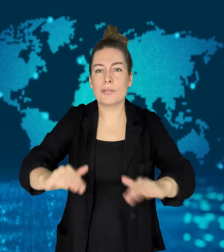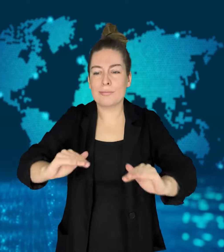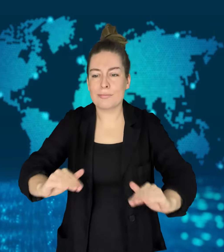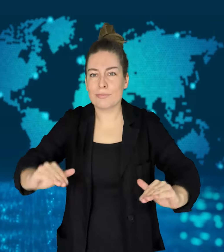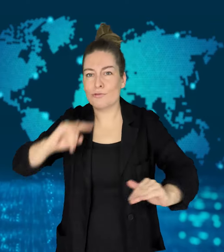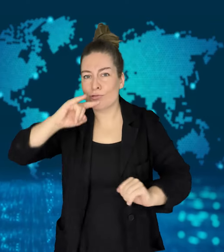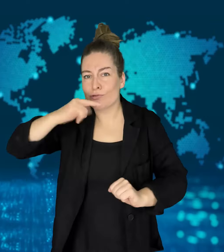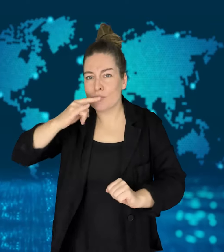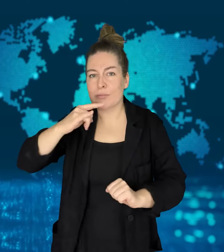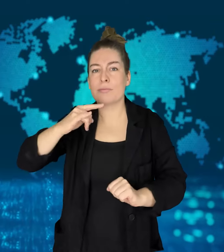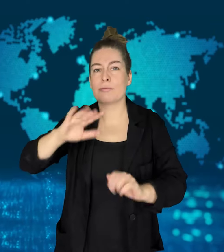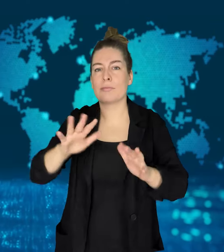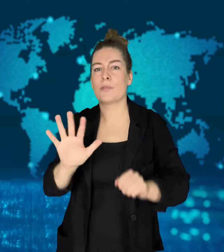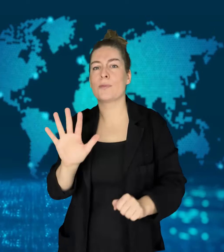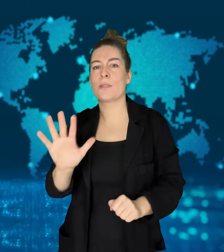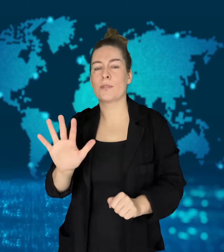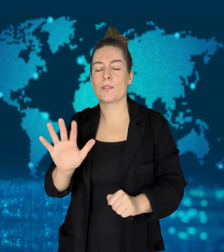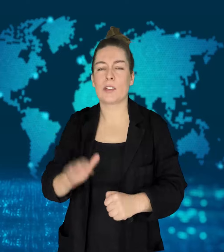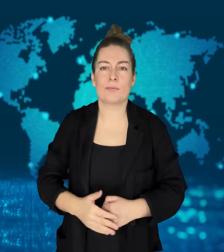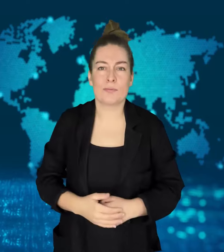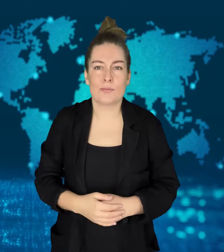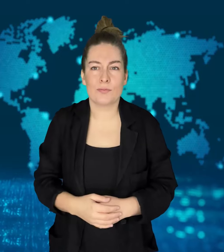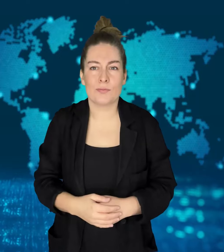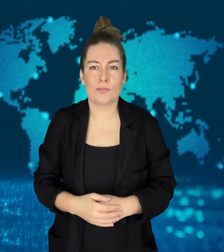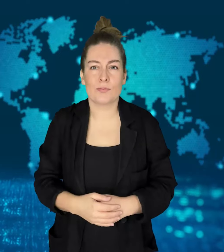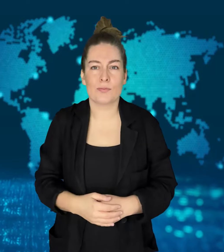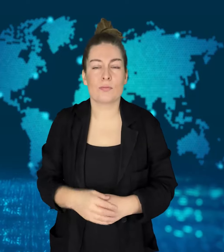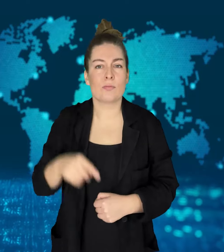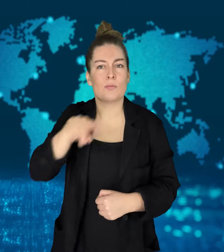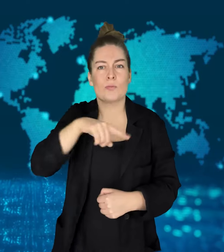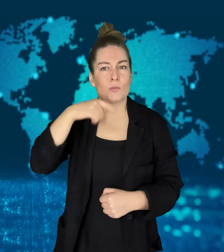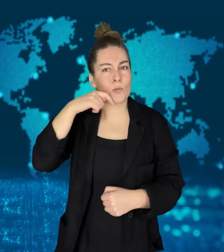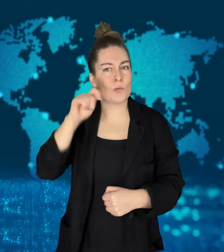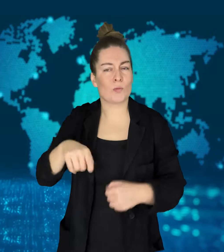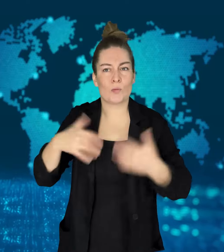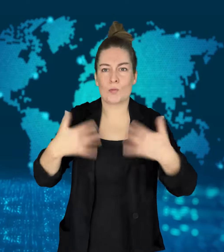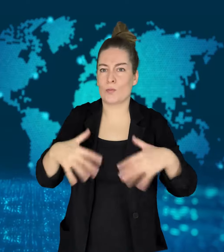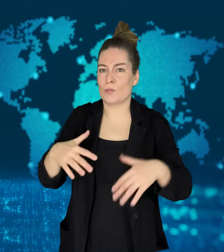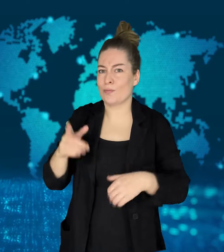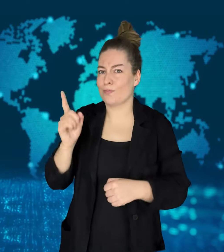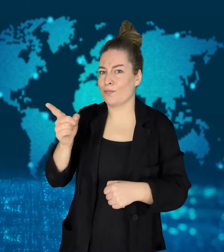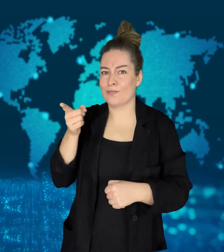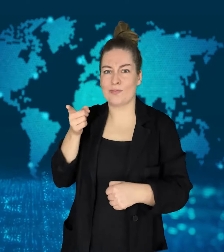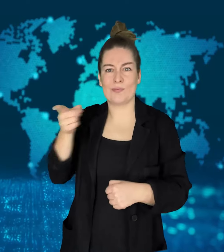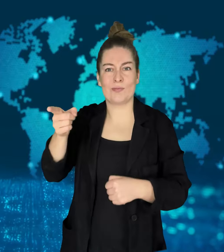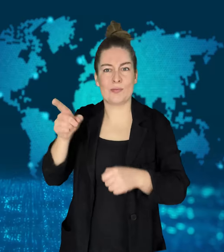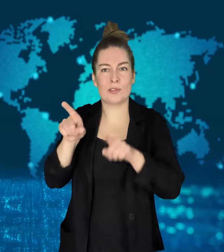The US has accused North Korea of providing missiles and launchers to